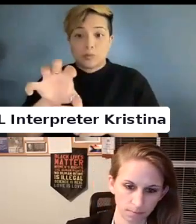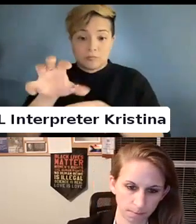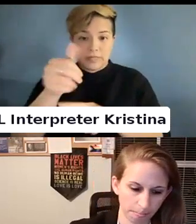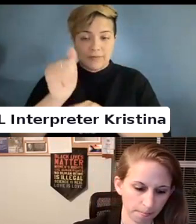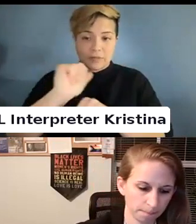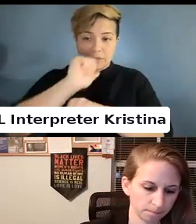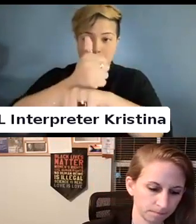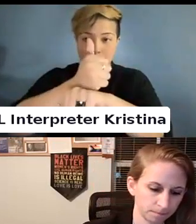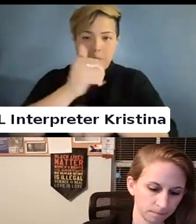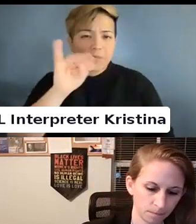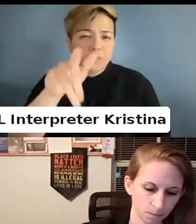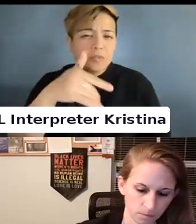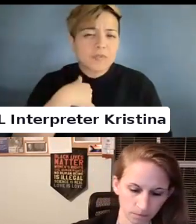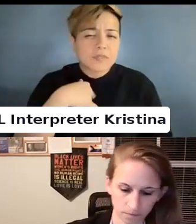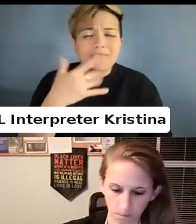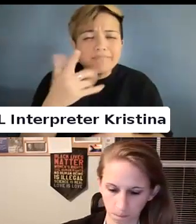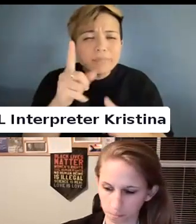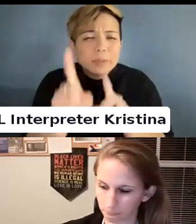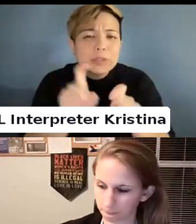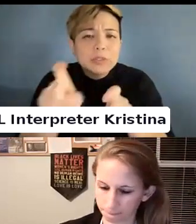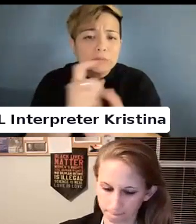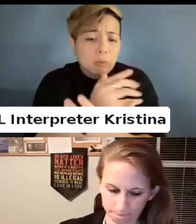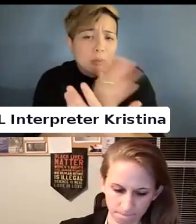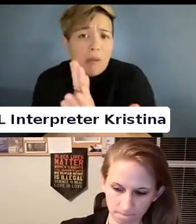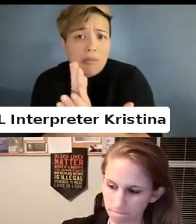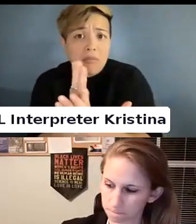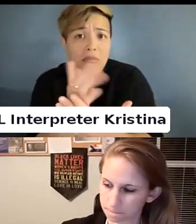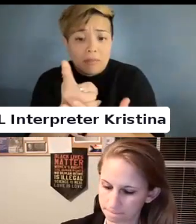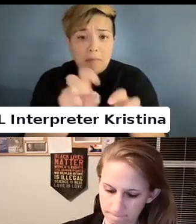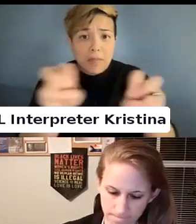If you have questions throughout the panel for our panelists.